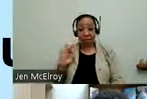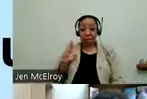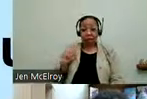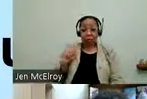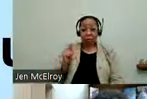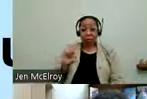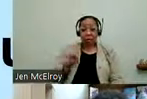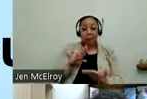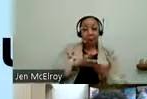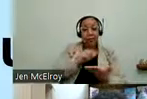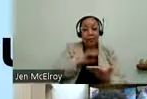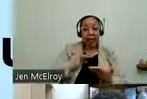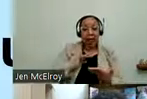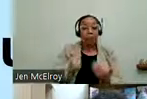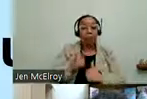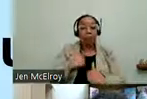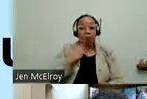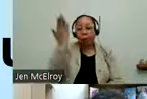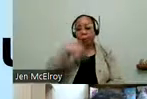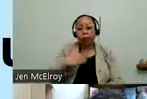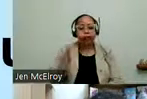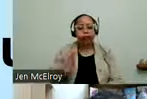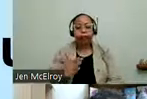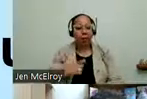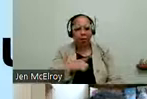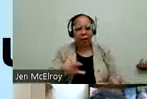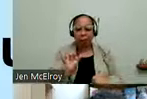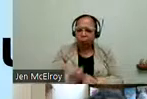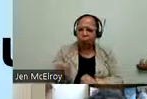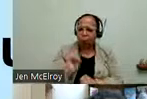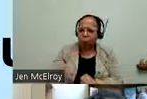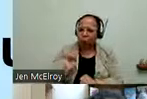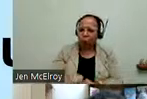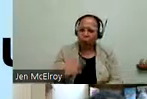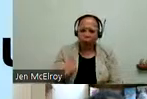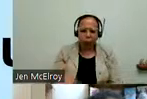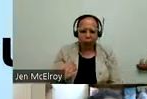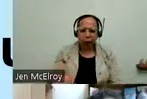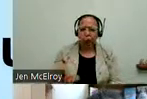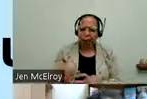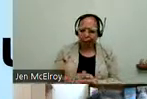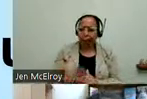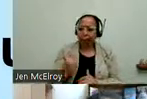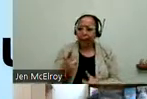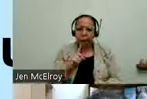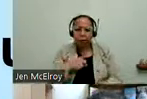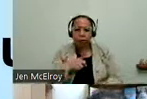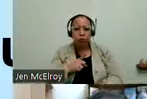underappreciated and do some of the hardest work around in answering calls for people. And helping to connect people with